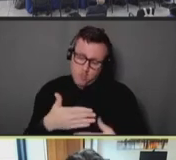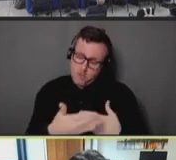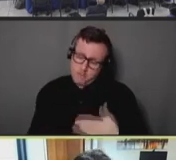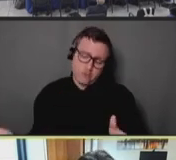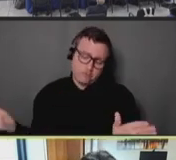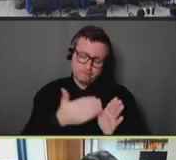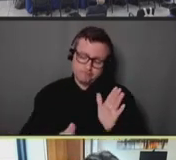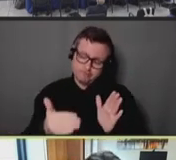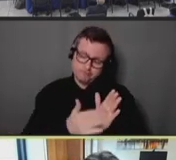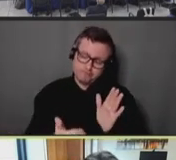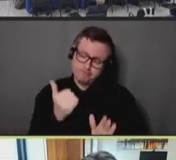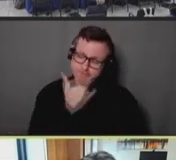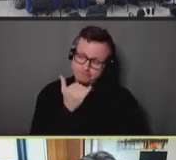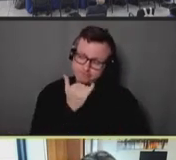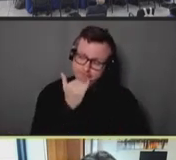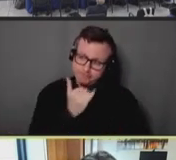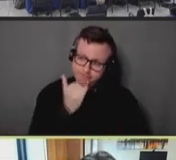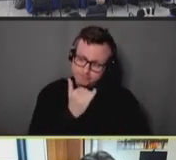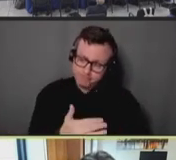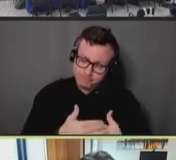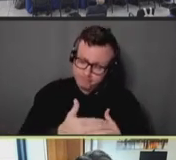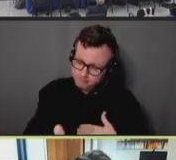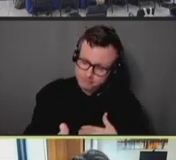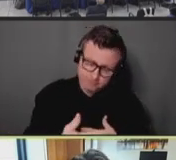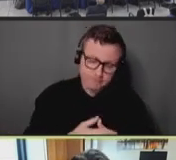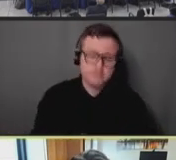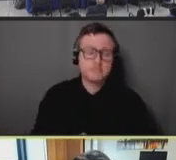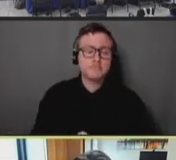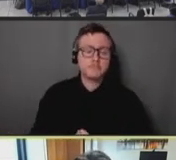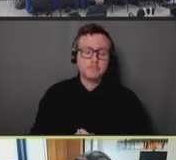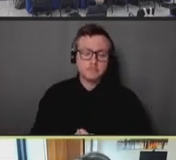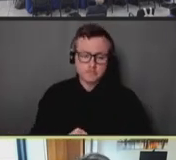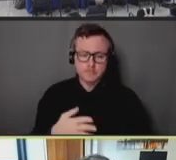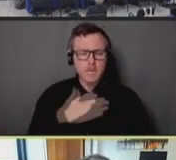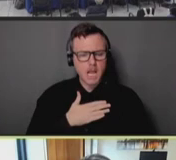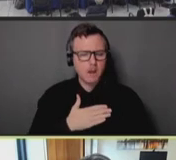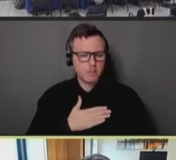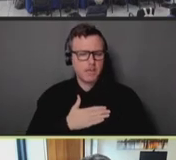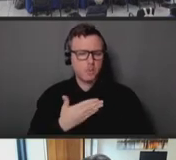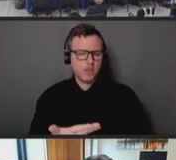same mistakes that we've made in the past. So I would be eager to talk more about that. John Douglas: Thank you.